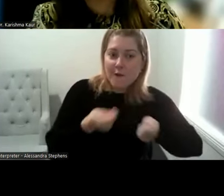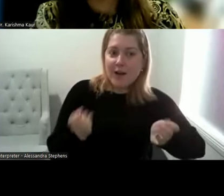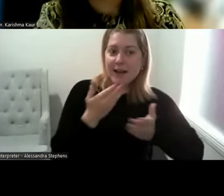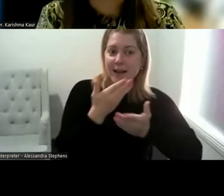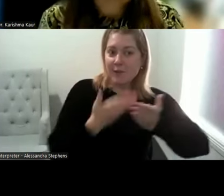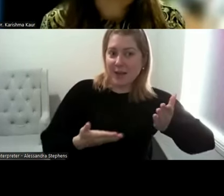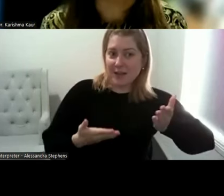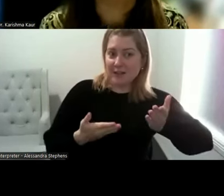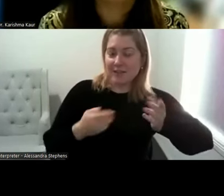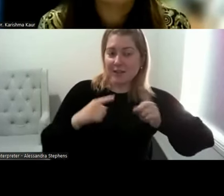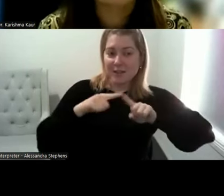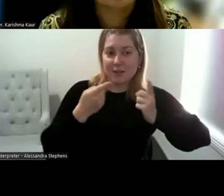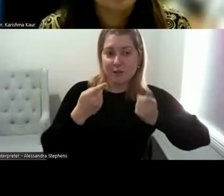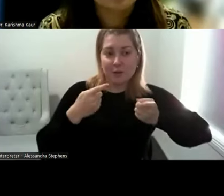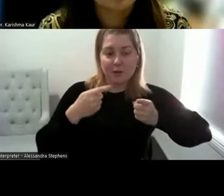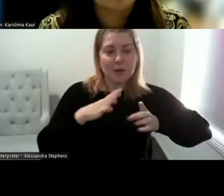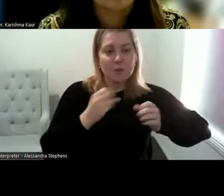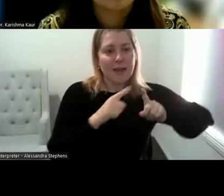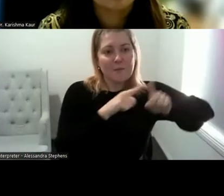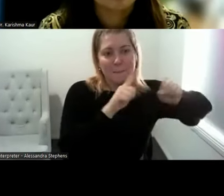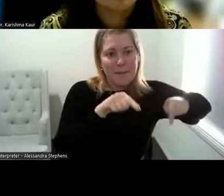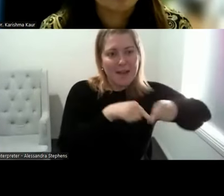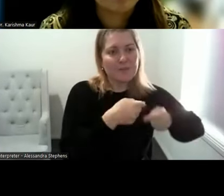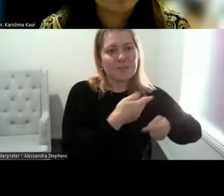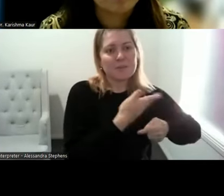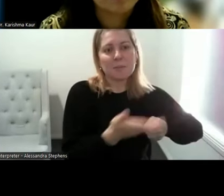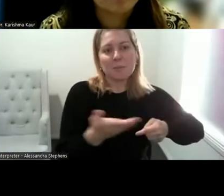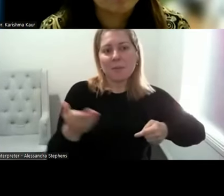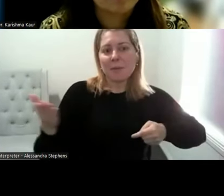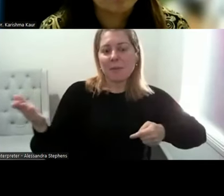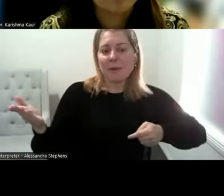So how do we have pamphlets? That are in the, you know, we can't have the conversations for